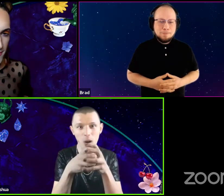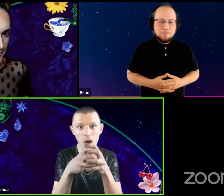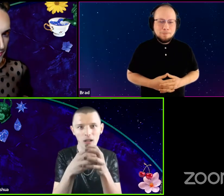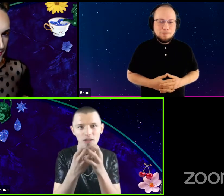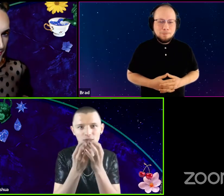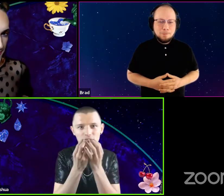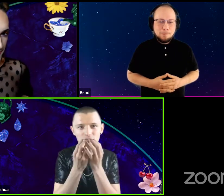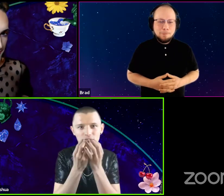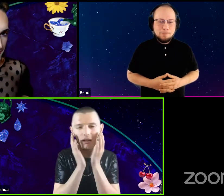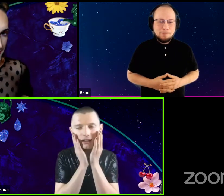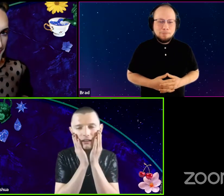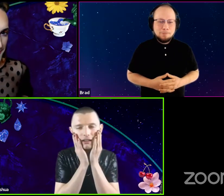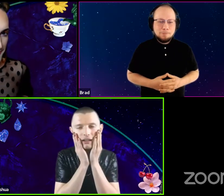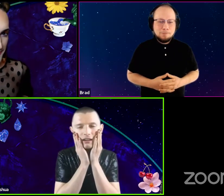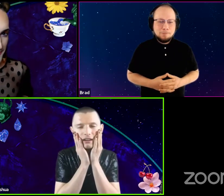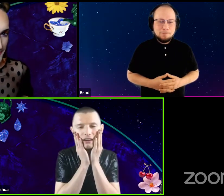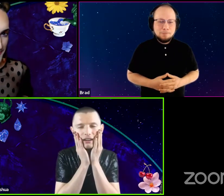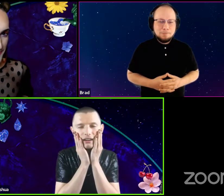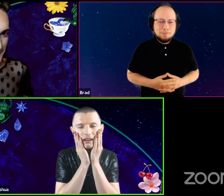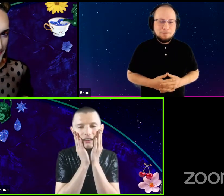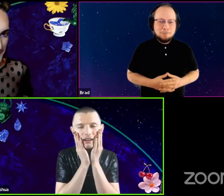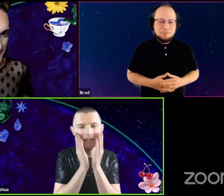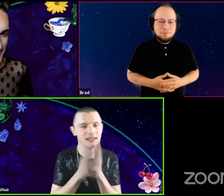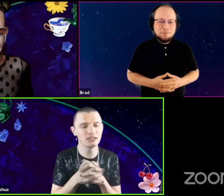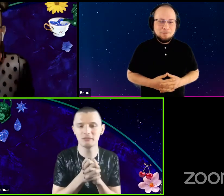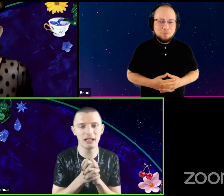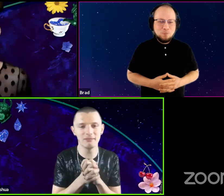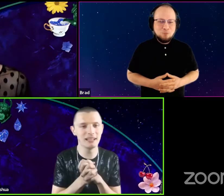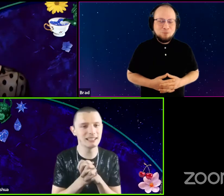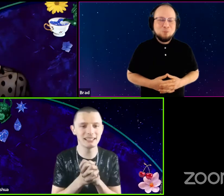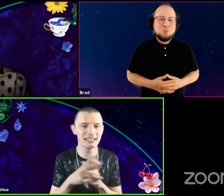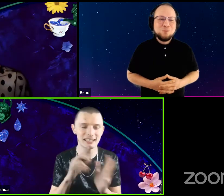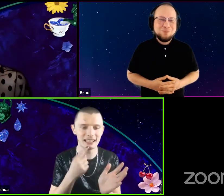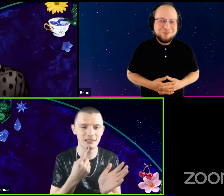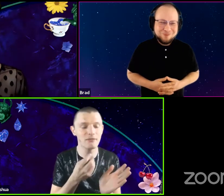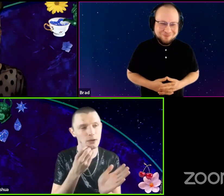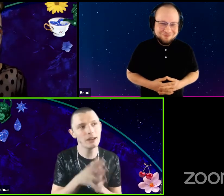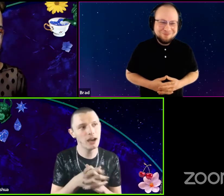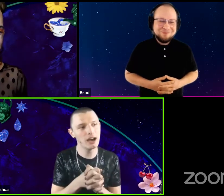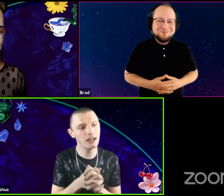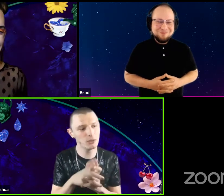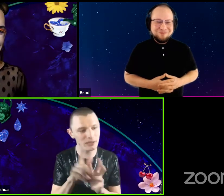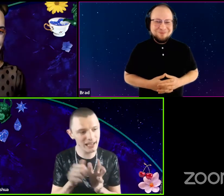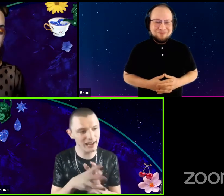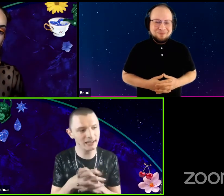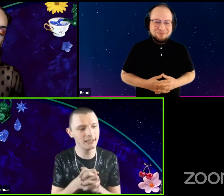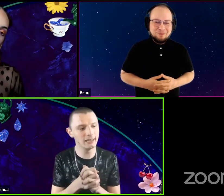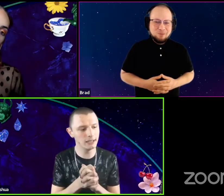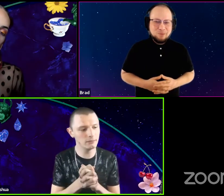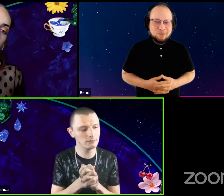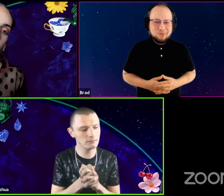And I just, yeah, aahhh, yeahs it's intense, food. Ah, Louisiana,